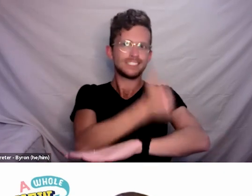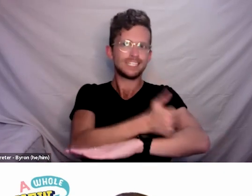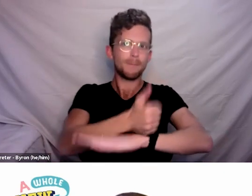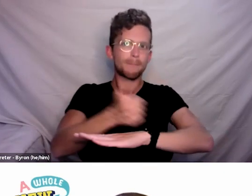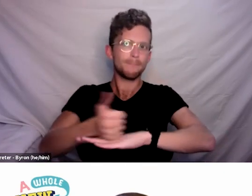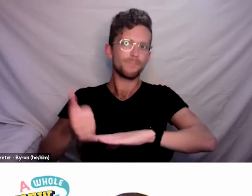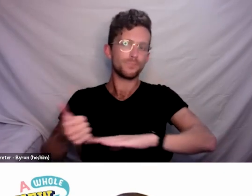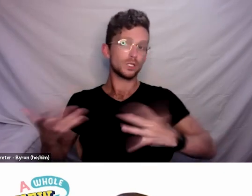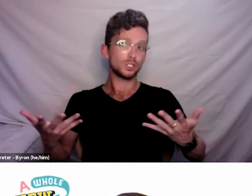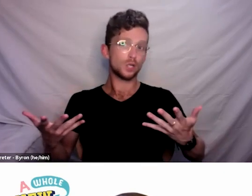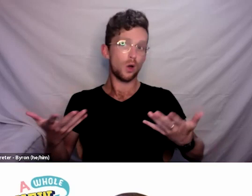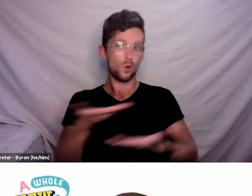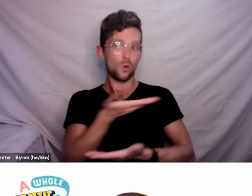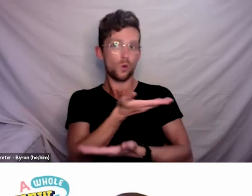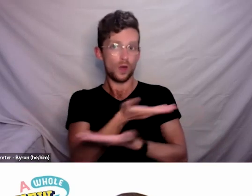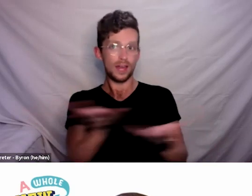people having a plan in place around what they will do.